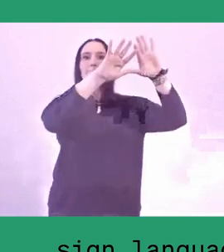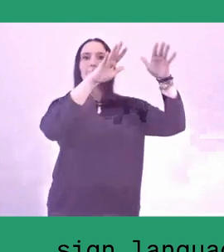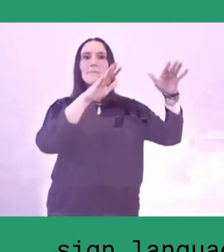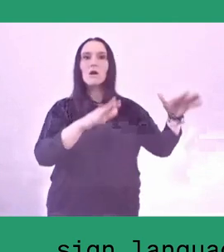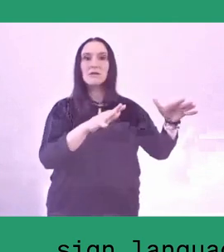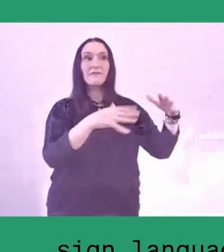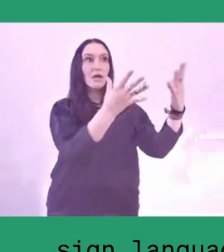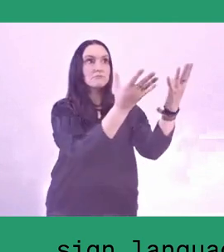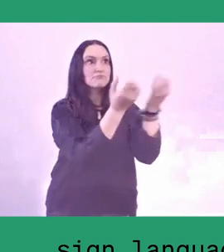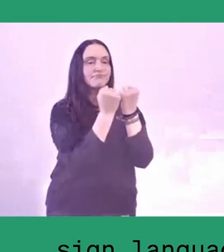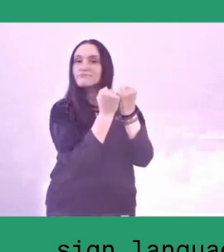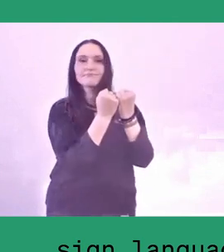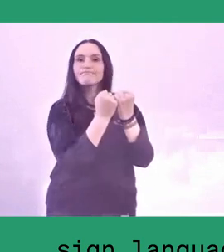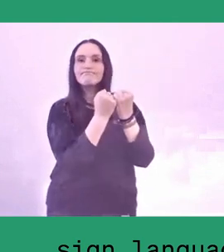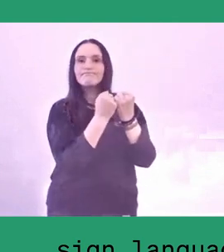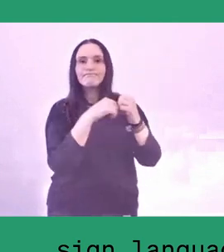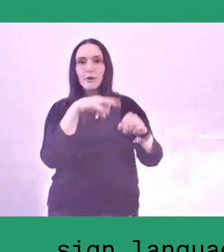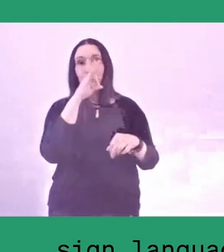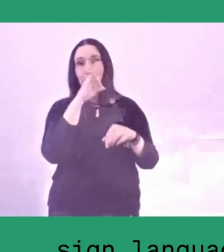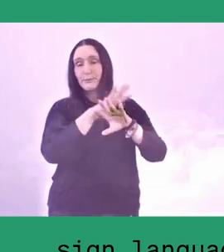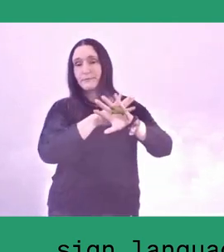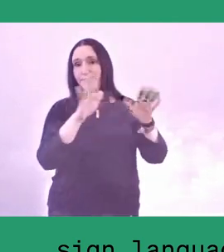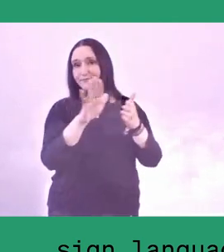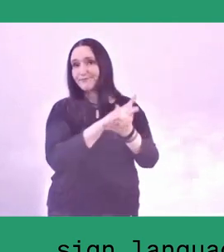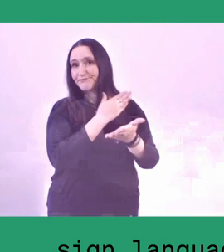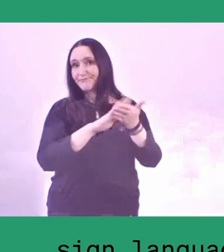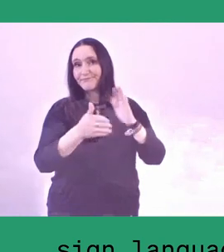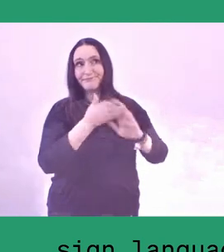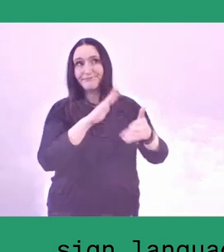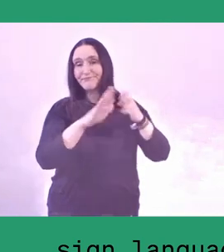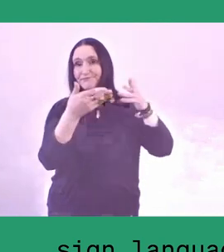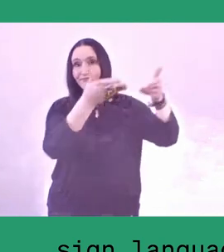So, finally the cultural activists, working with the local government,